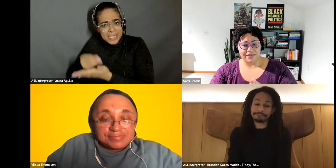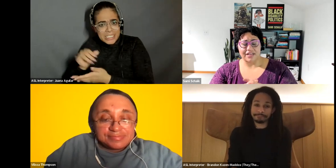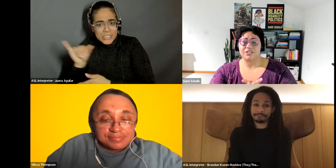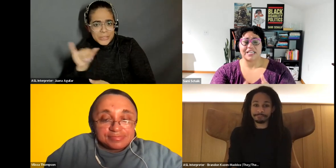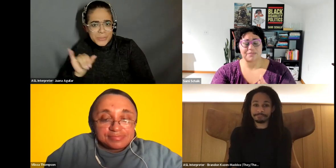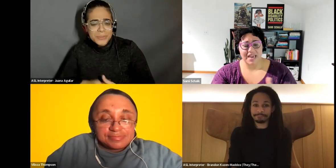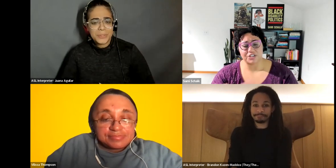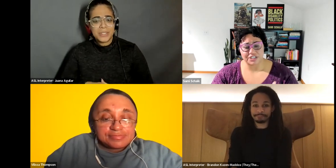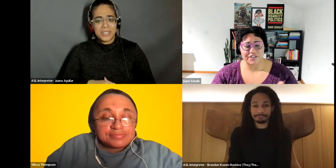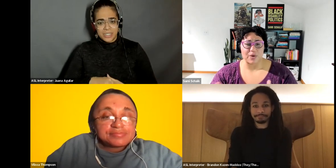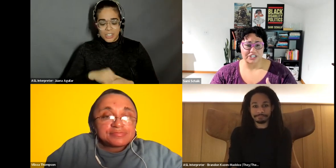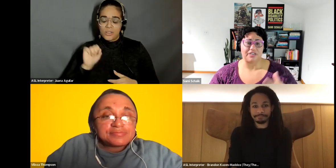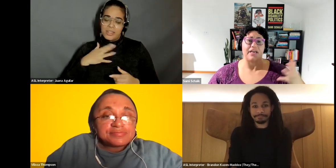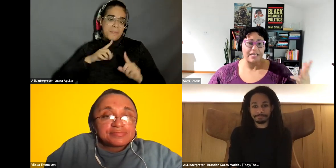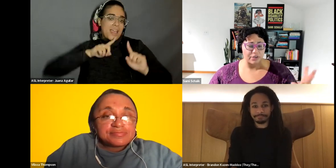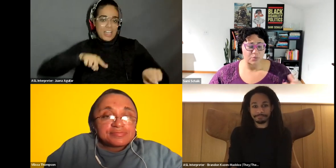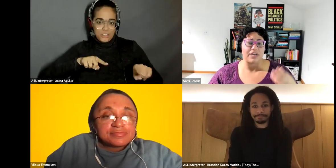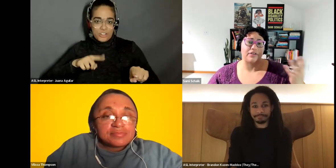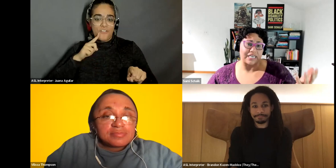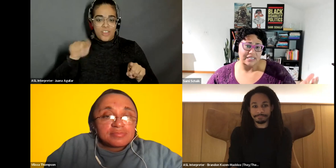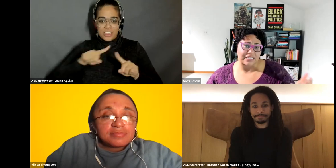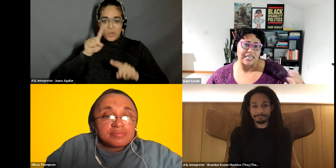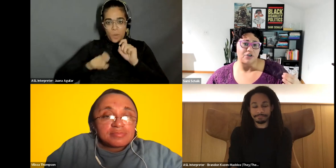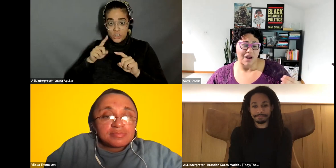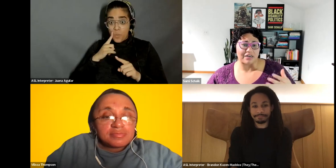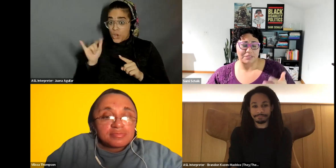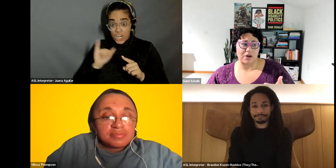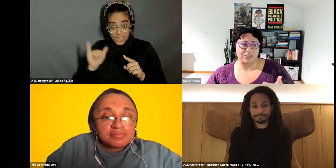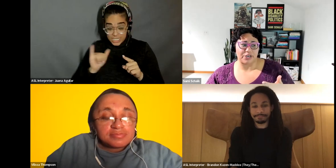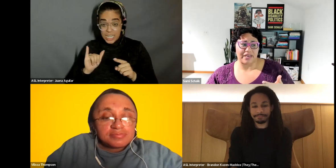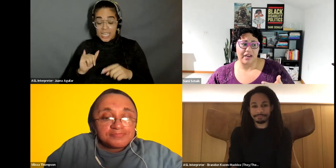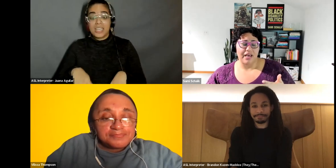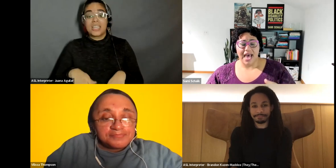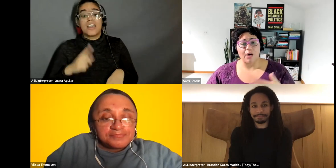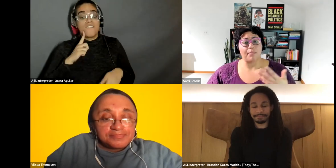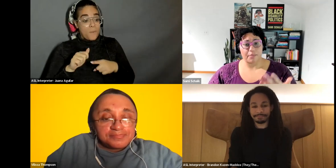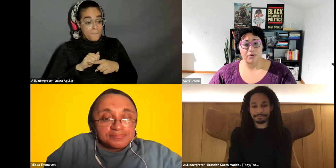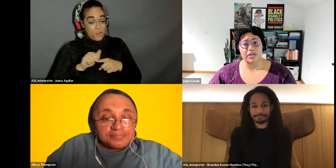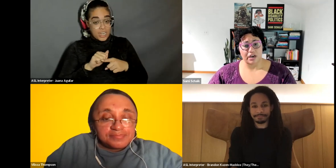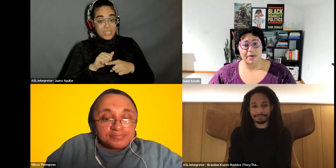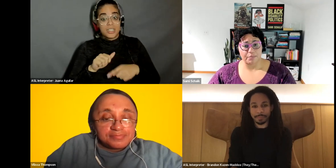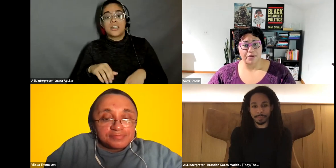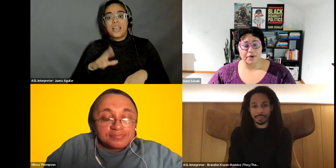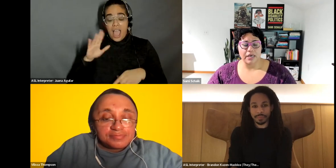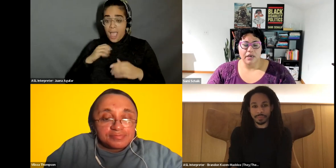Sami Schalk: that, so that's my answer to this question of like it looks what it looks like in citational practice, but also in how I promote and talk about the book.